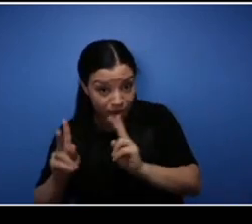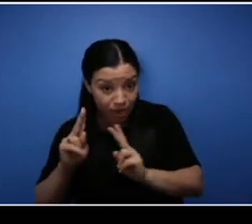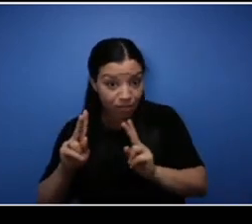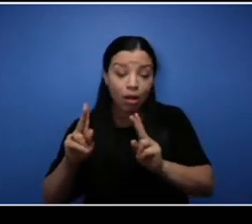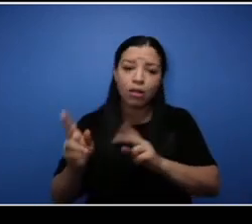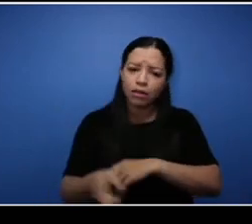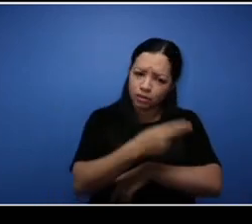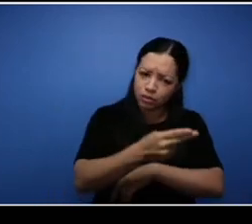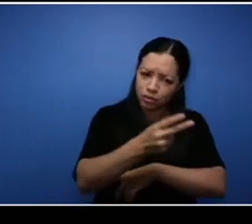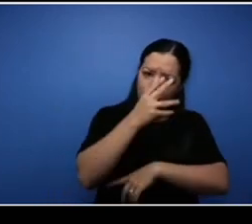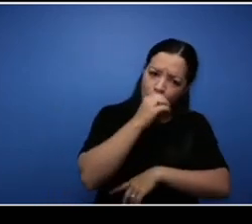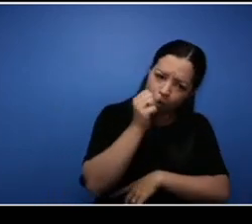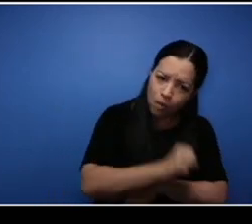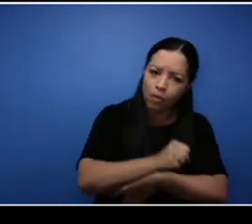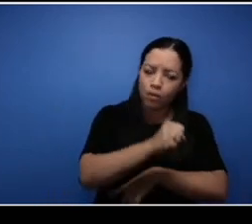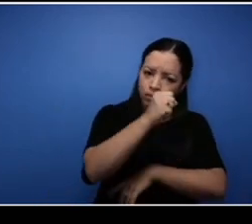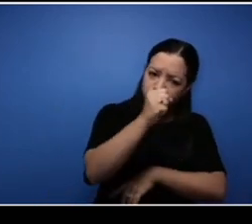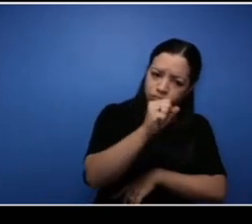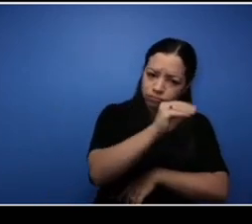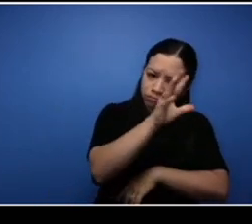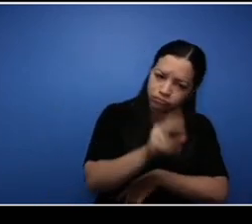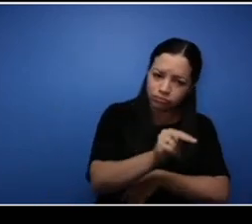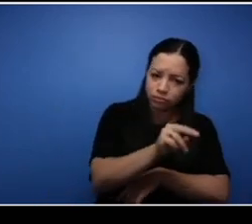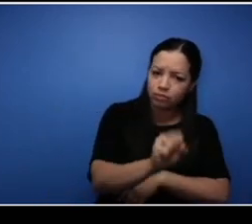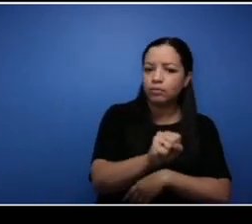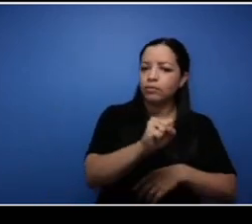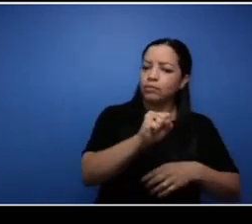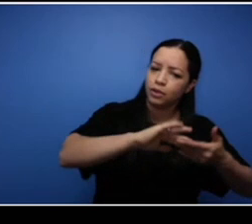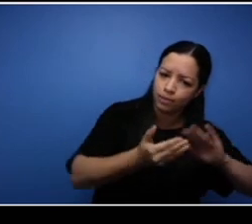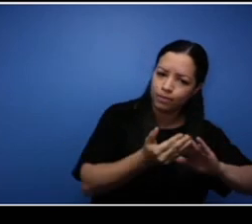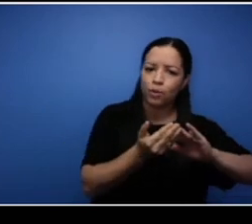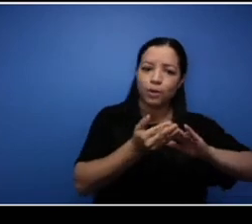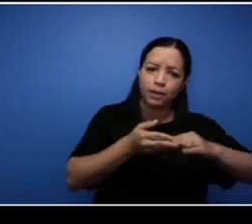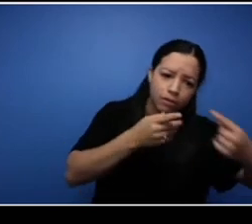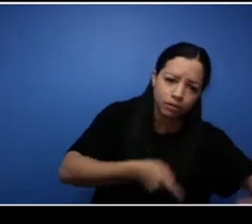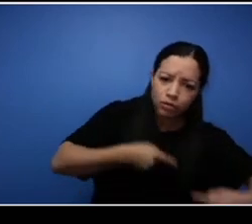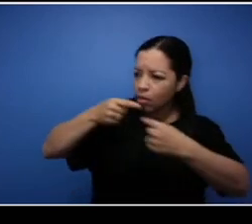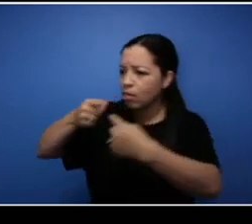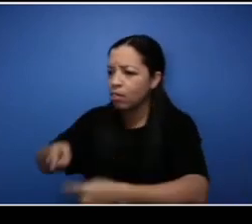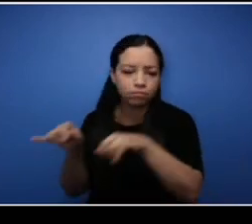African Nova Scotian community. Our struggles are intertwined we share much pain from a